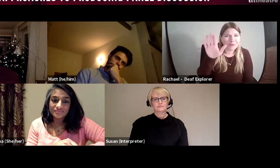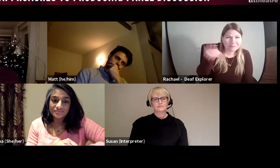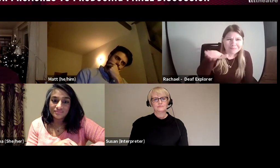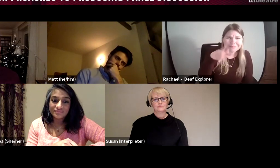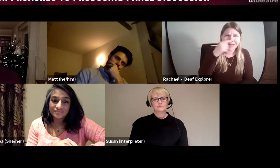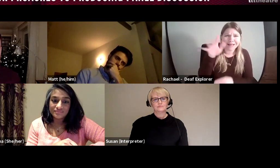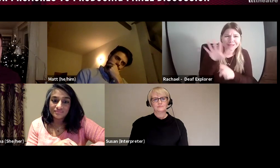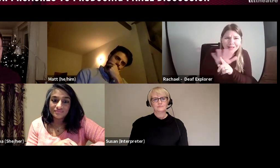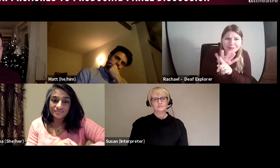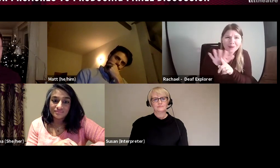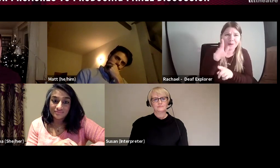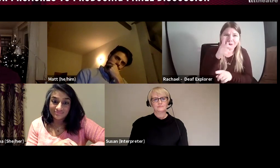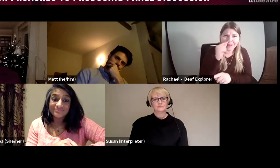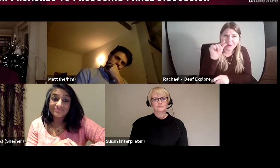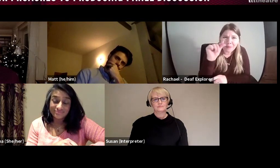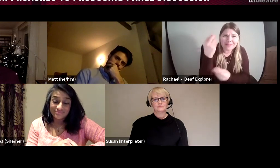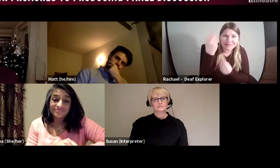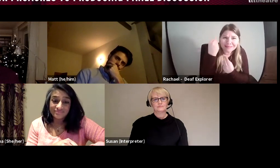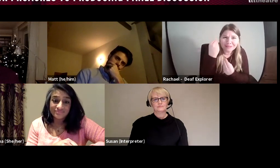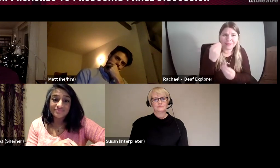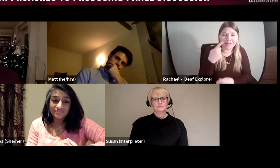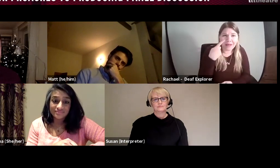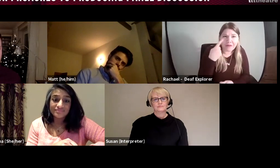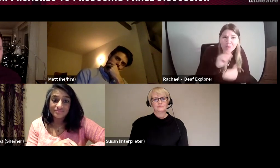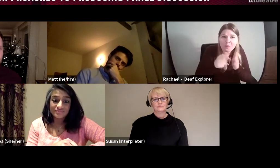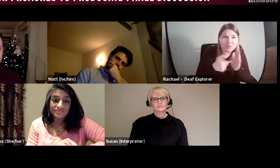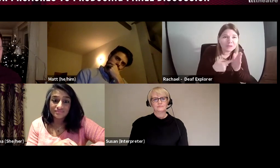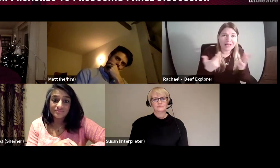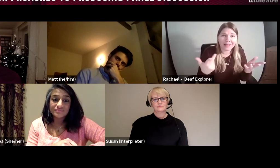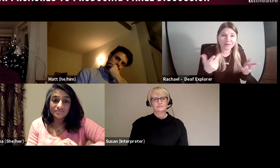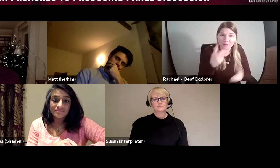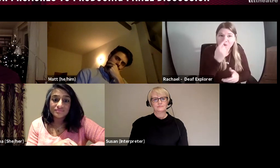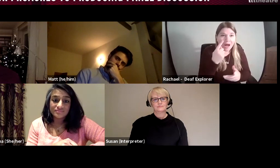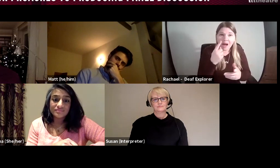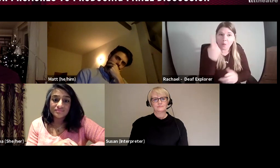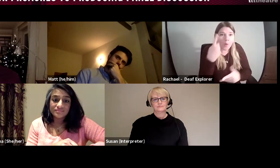admire, companies you aspire to work with and ask foreshadowing opportunities, do you have a small